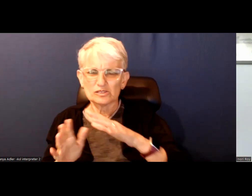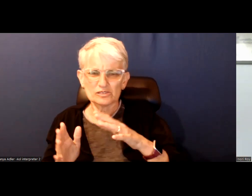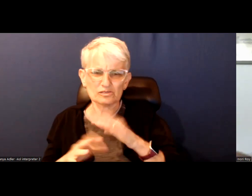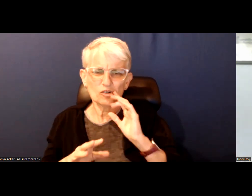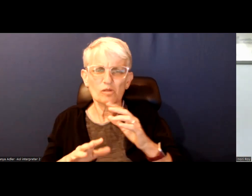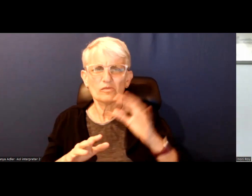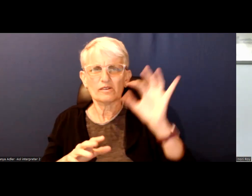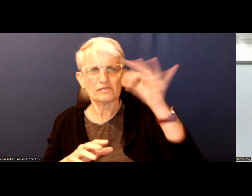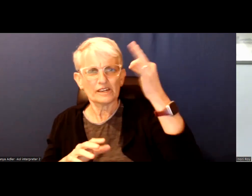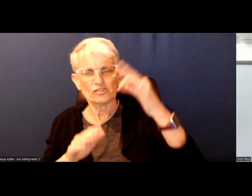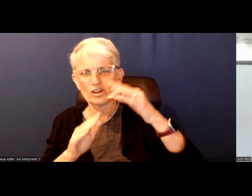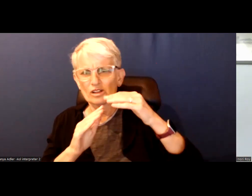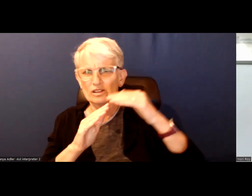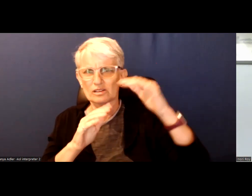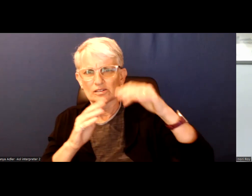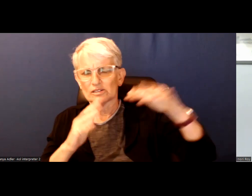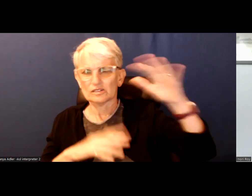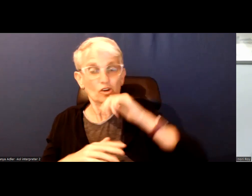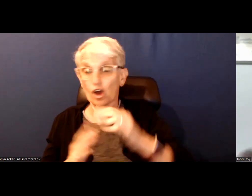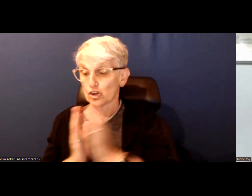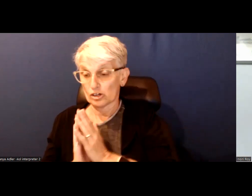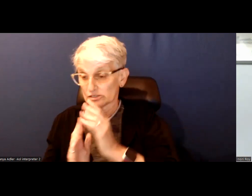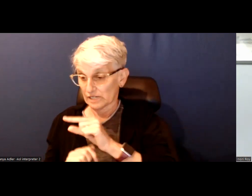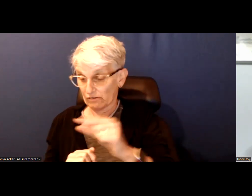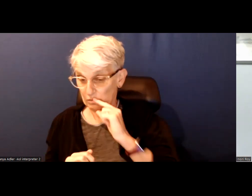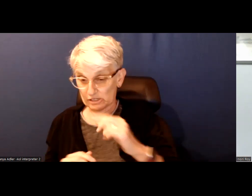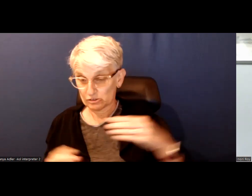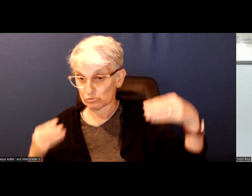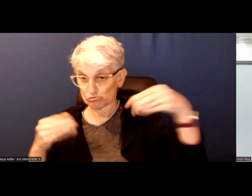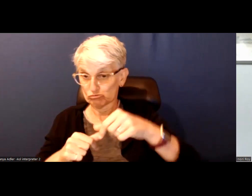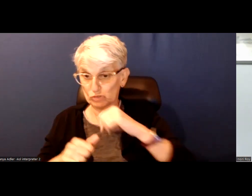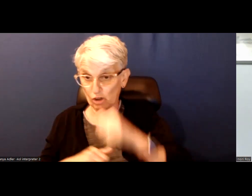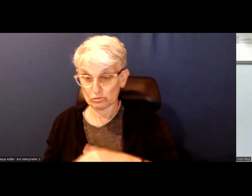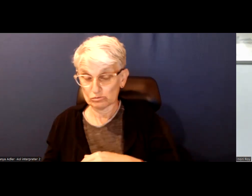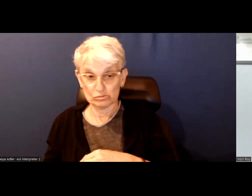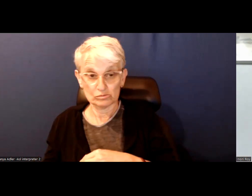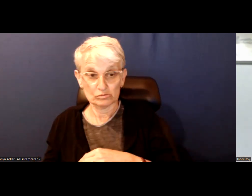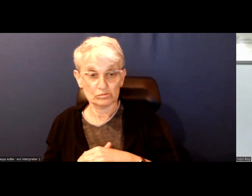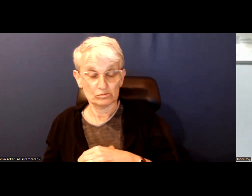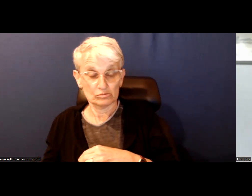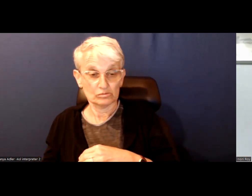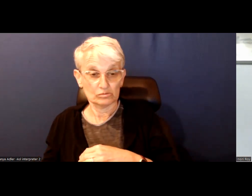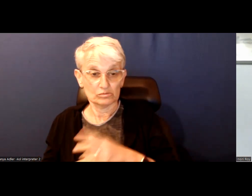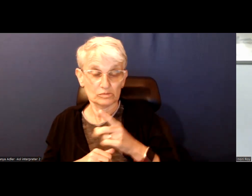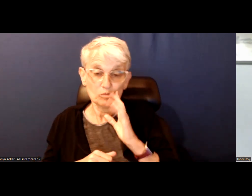levels that do not involve asking the government to pitch and but more involved like federal